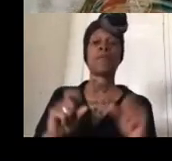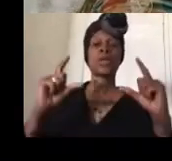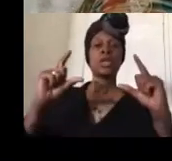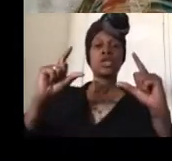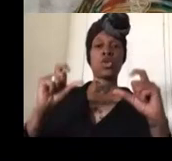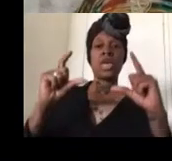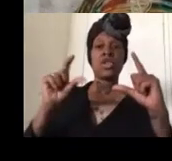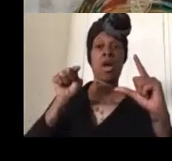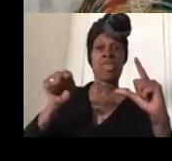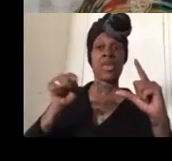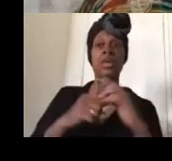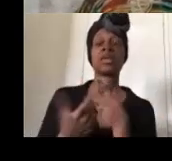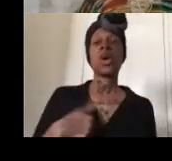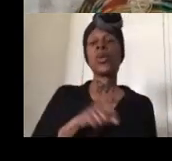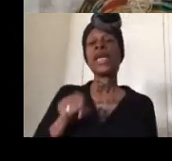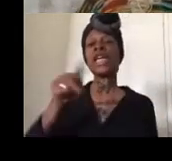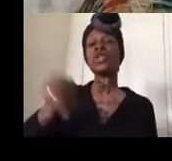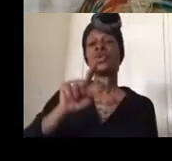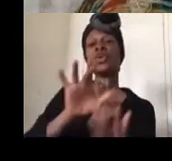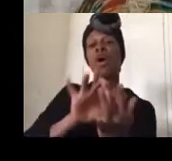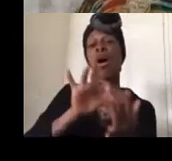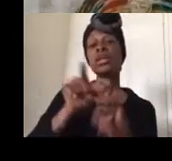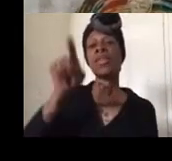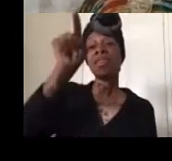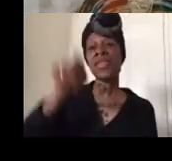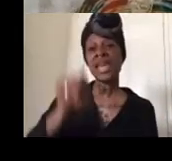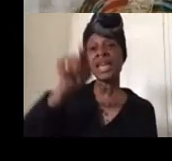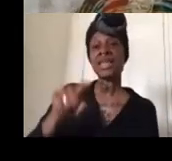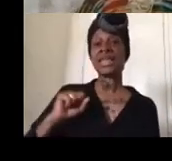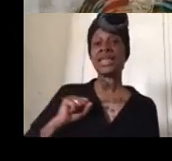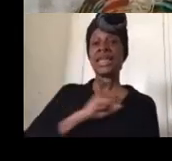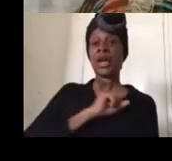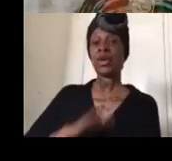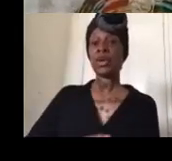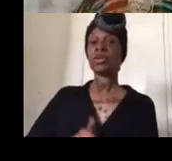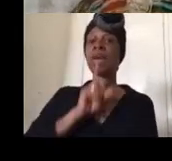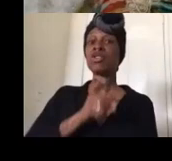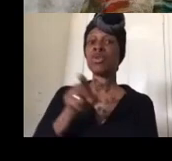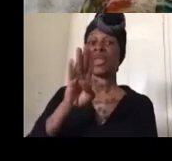we need you to call these senators to make sure that this bill passes